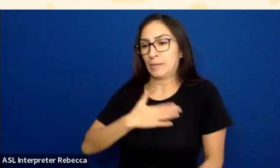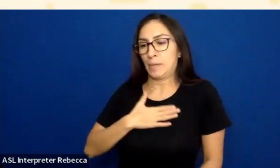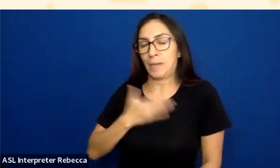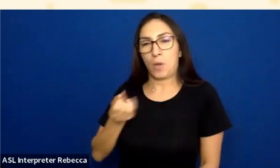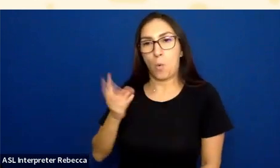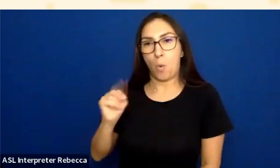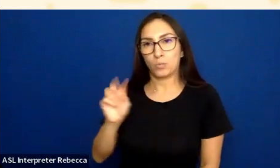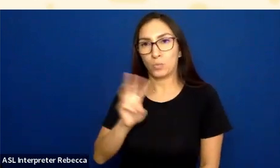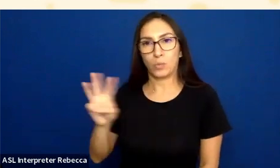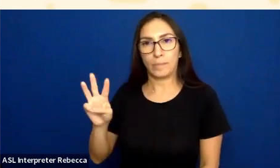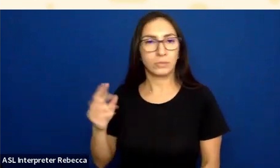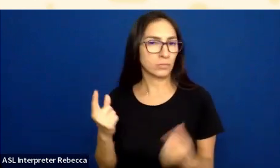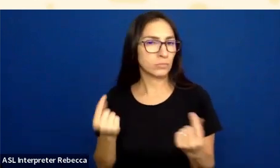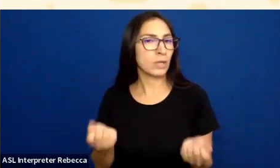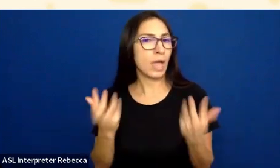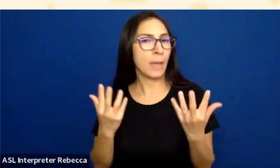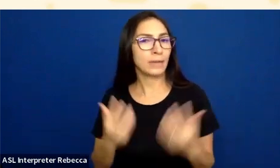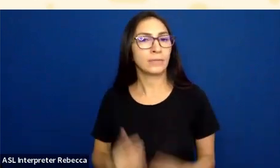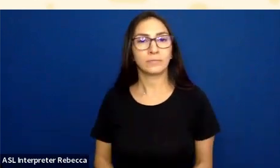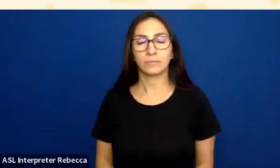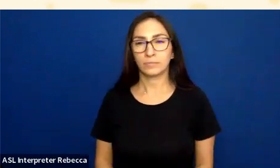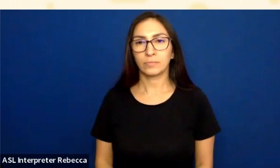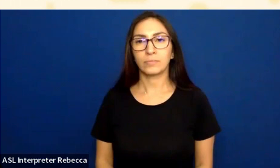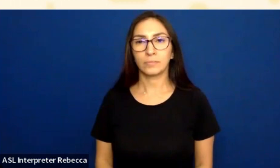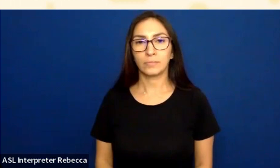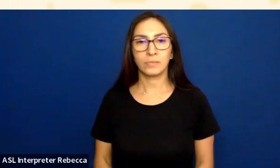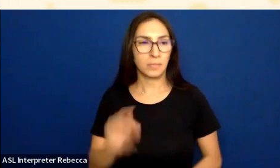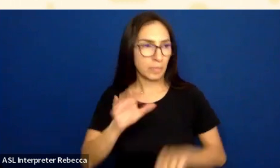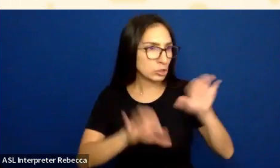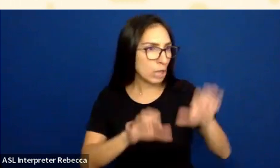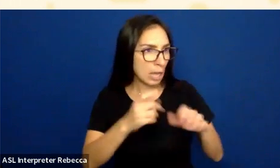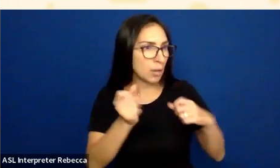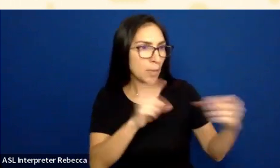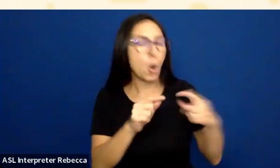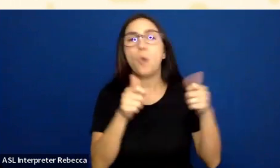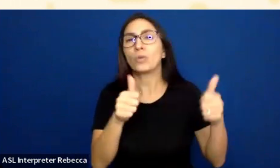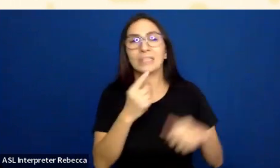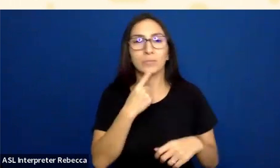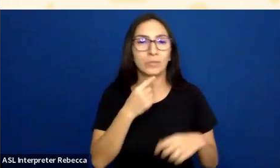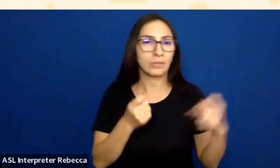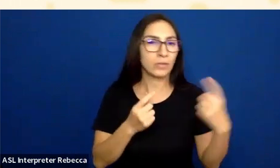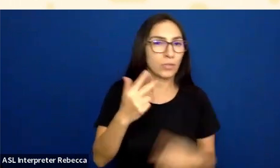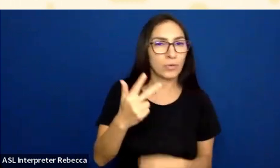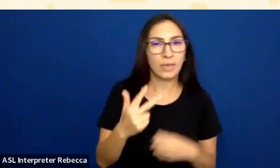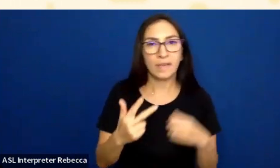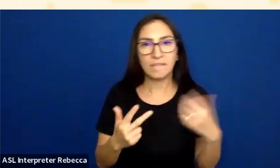OK, good. So we got three, five. This is great.